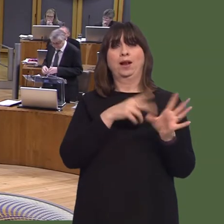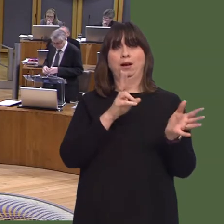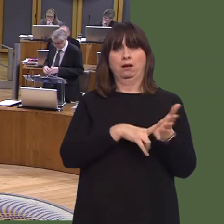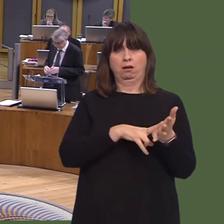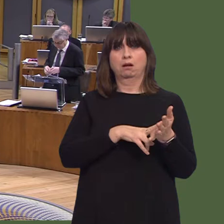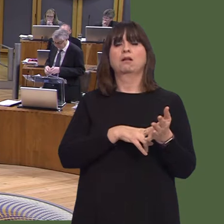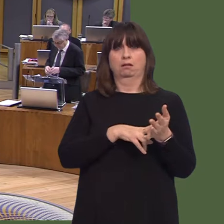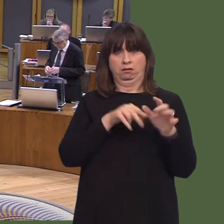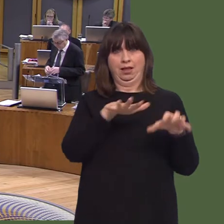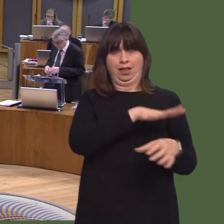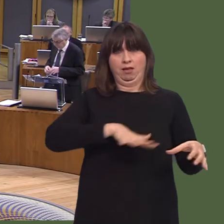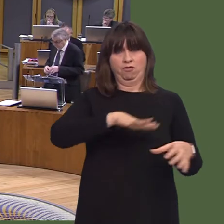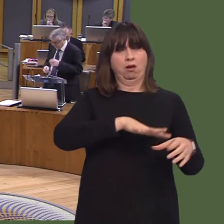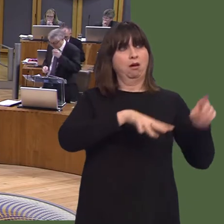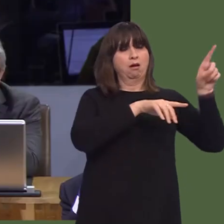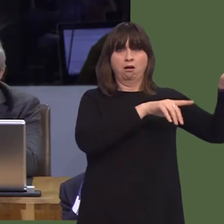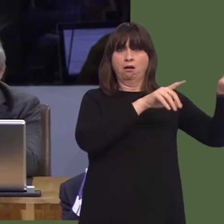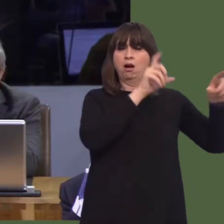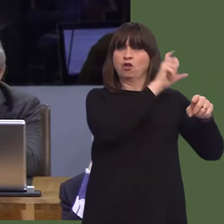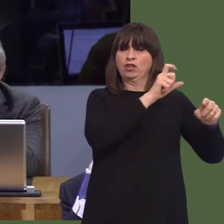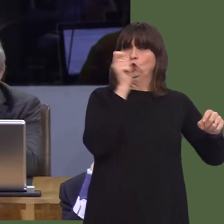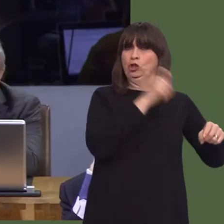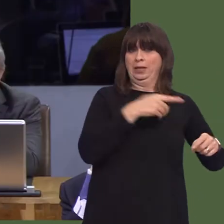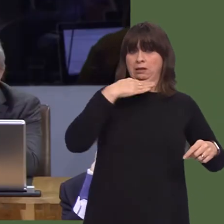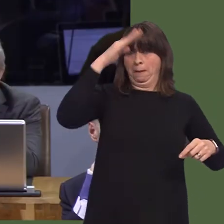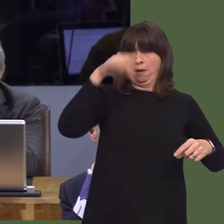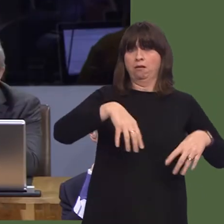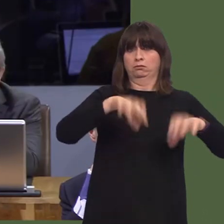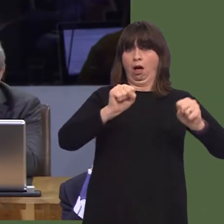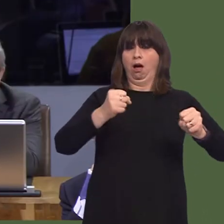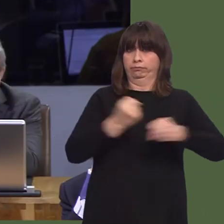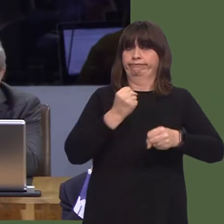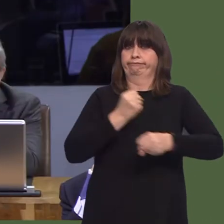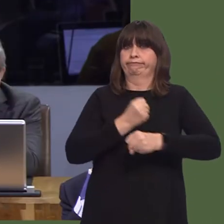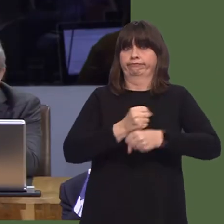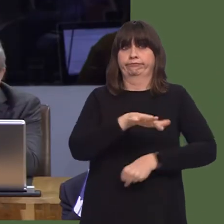I'm told that these include patients who have had a stroke, heart attacks and breathing problems.